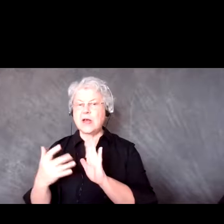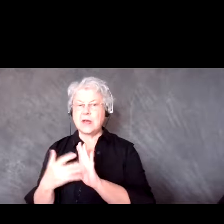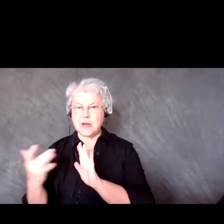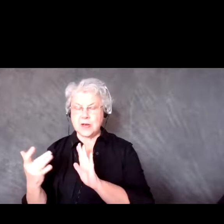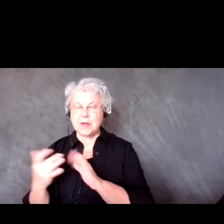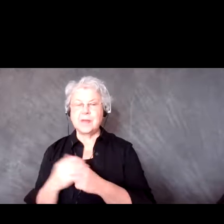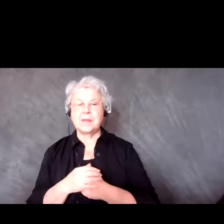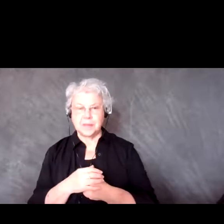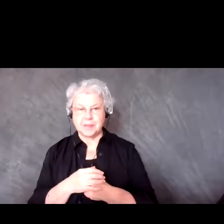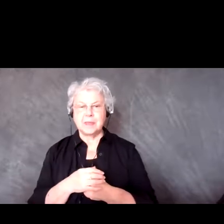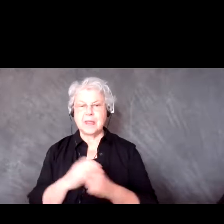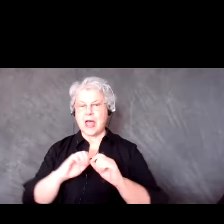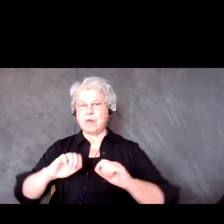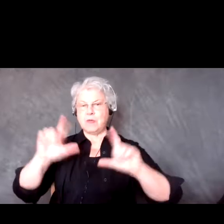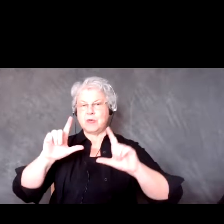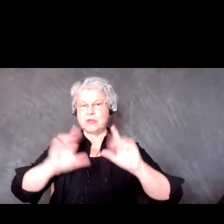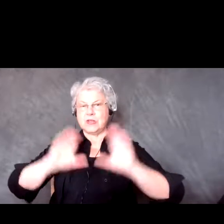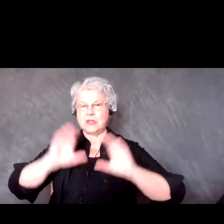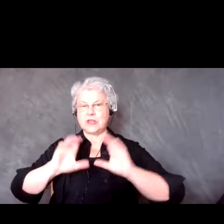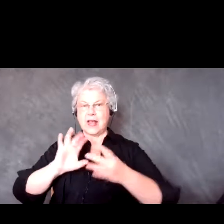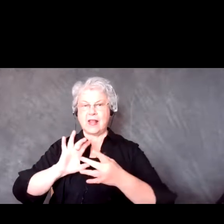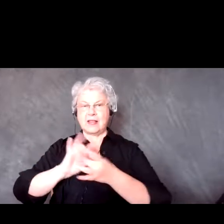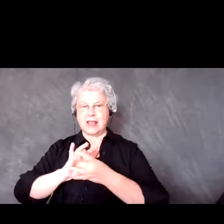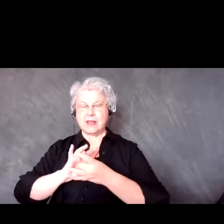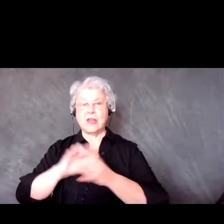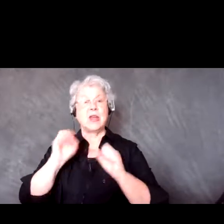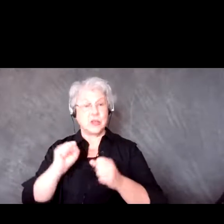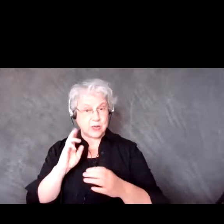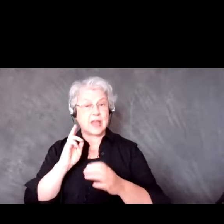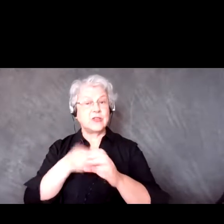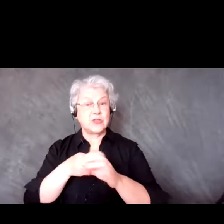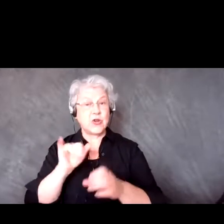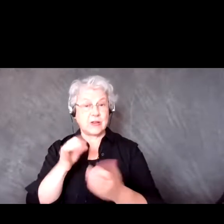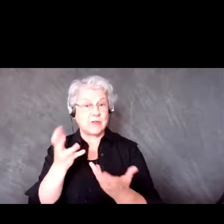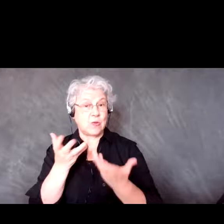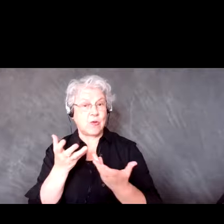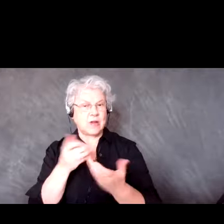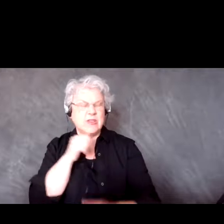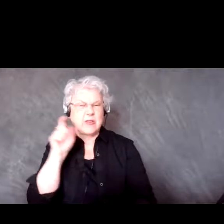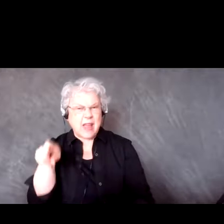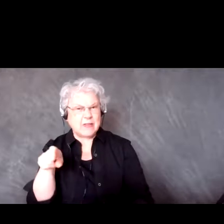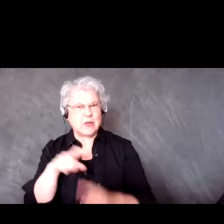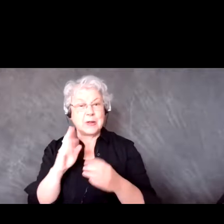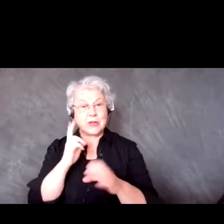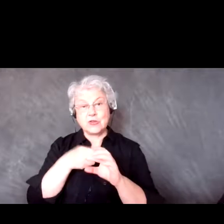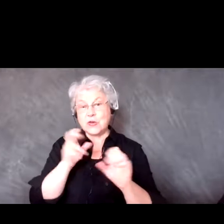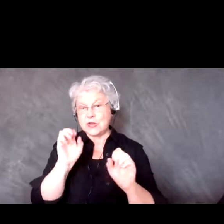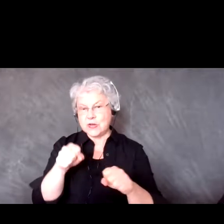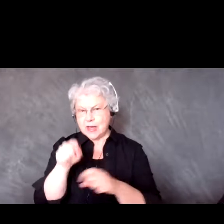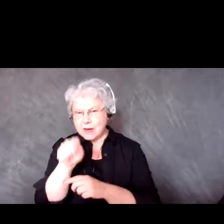I will post the link in the chat for everybody, you can join if you want to and you also don't have to, but I will also screen share this as well for everybody.